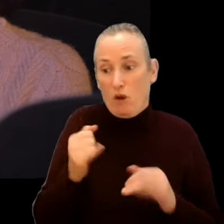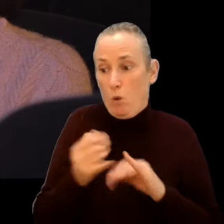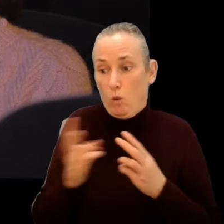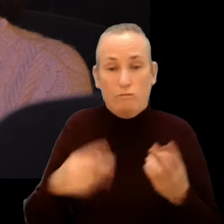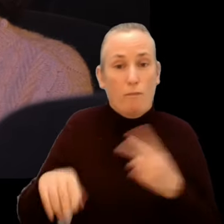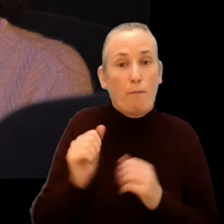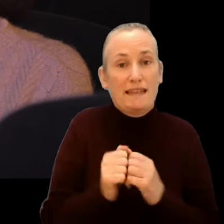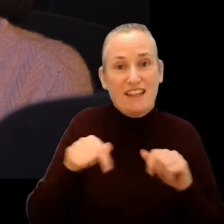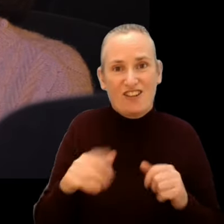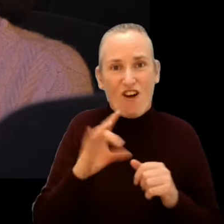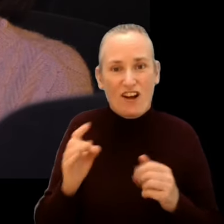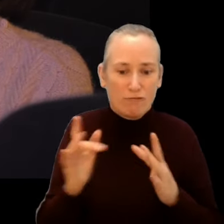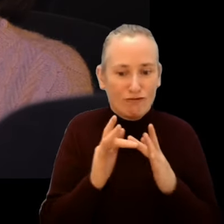and network after a long absence.